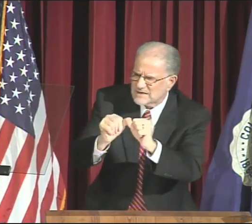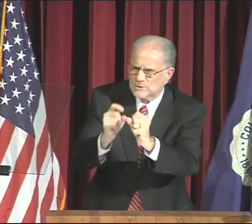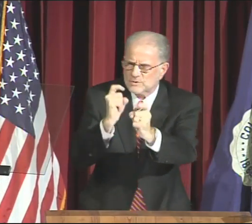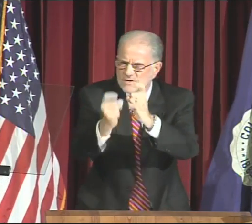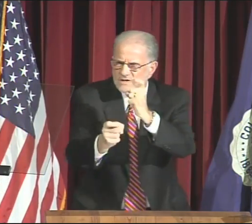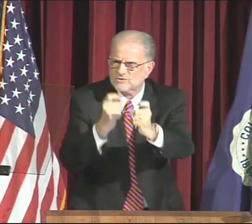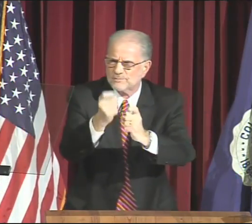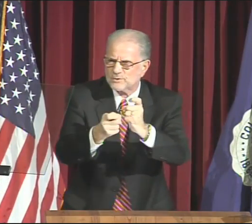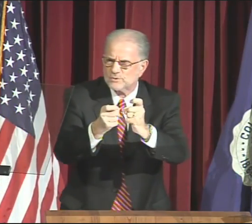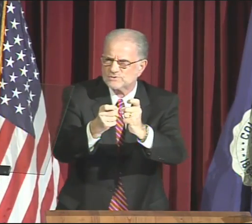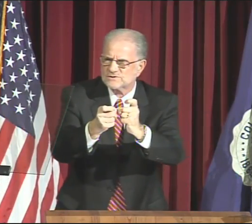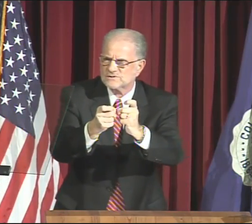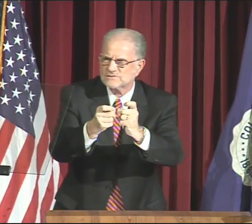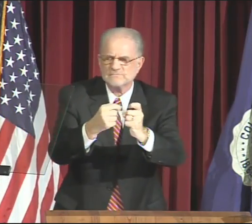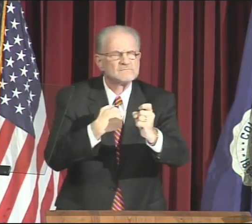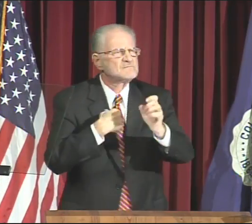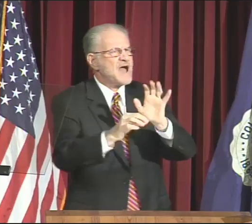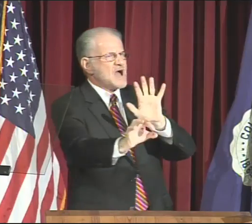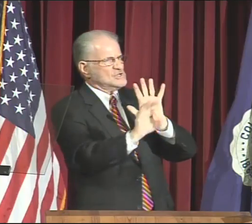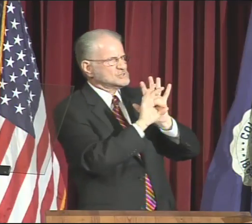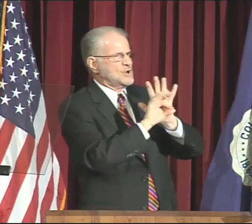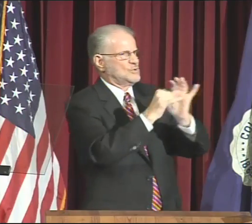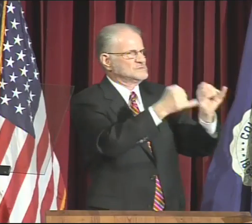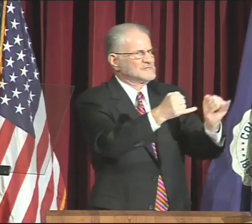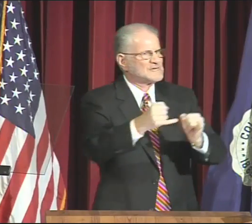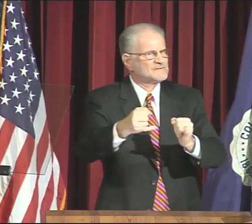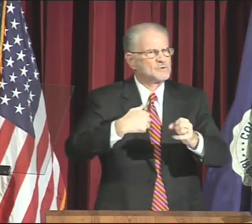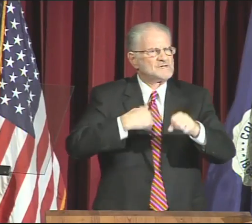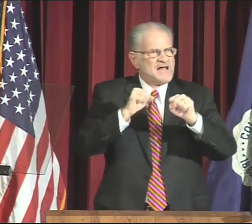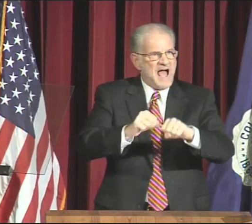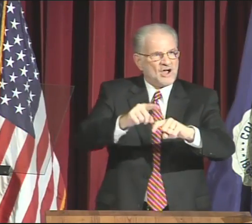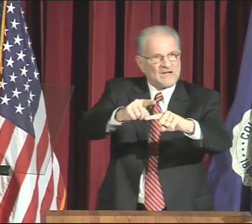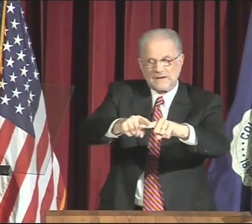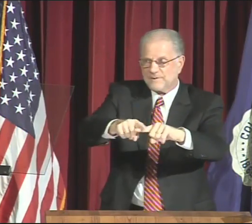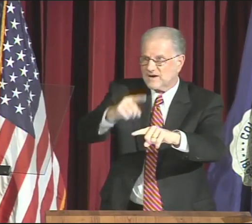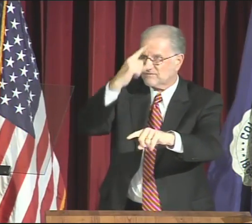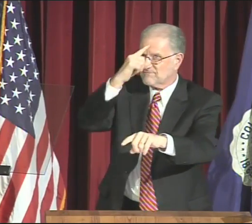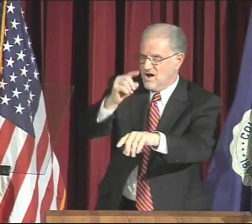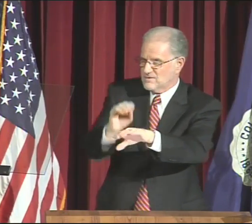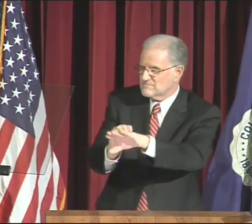and the ability for continued contributions.